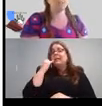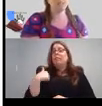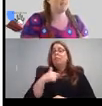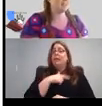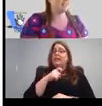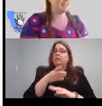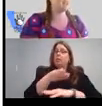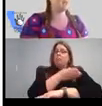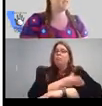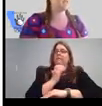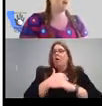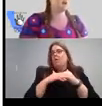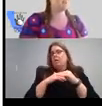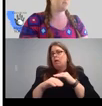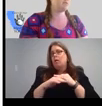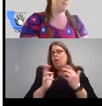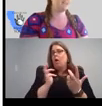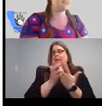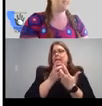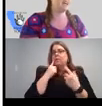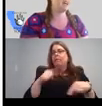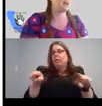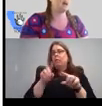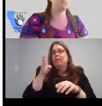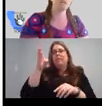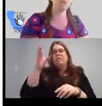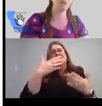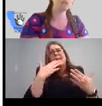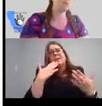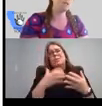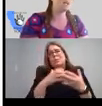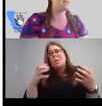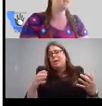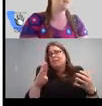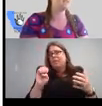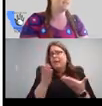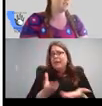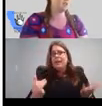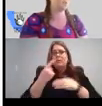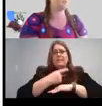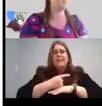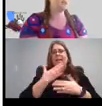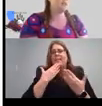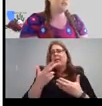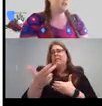so I just we really cannot say thank you enough for being here